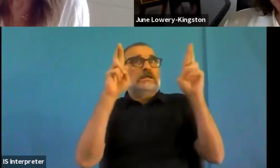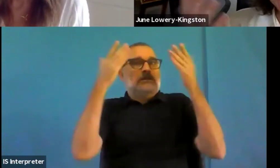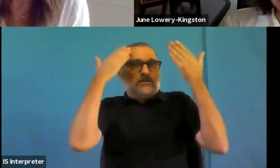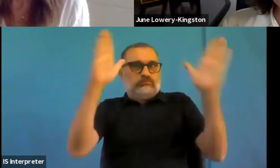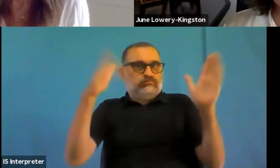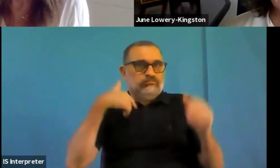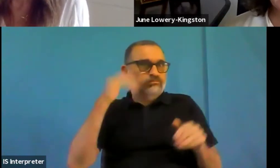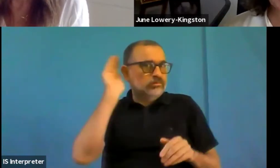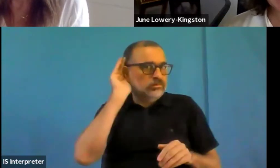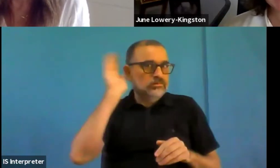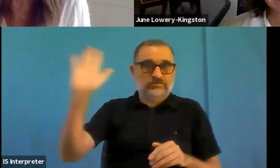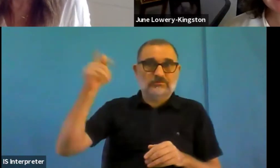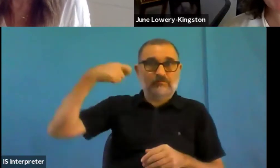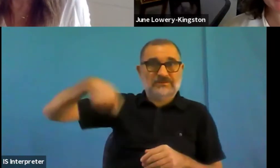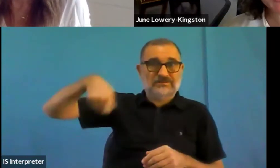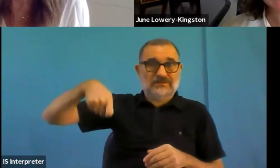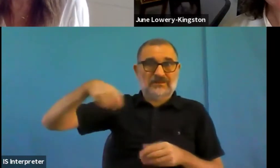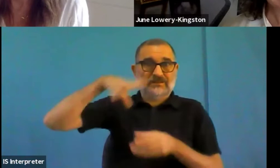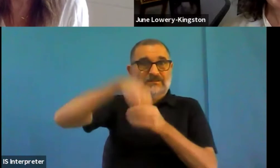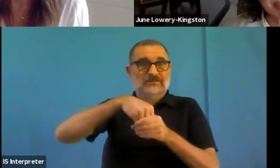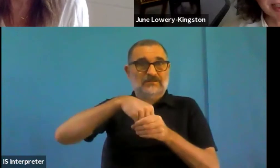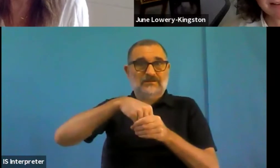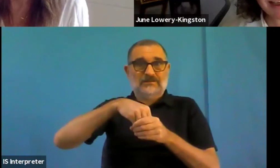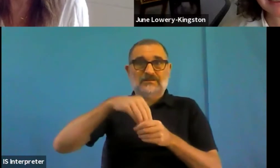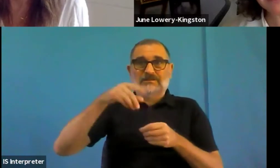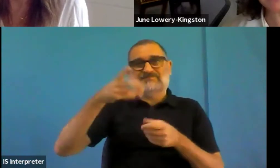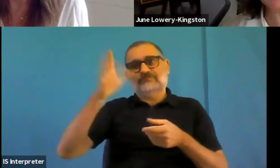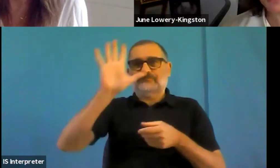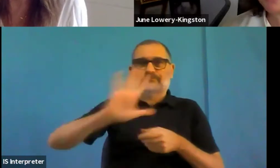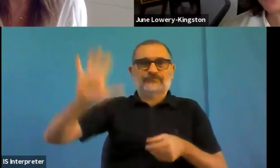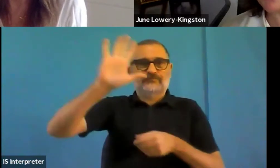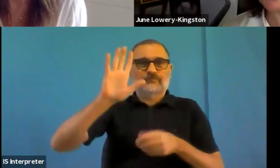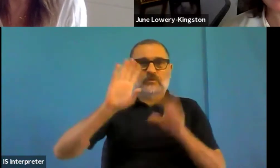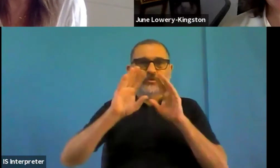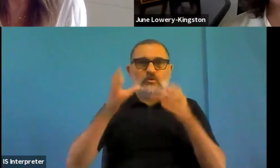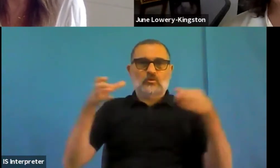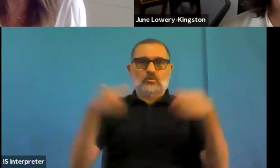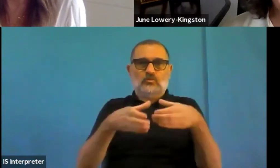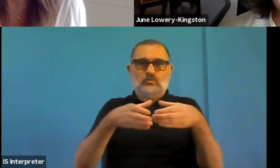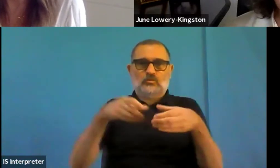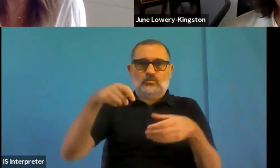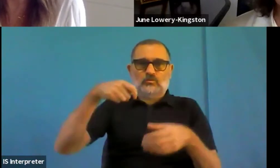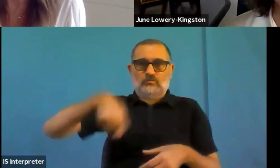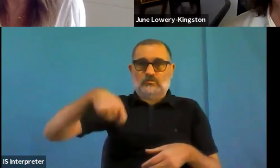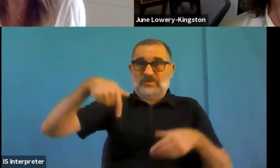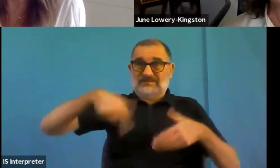I put the link in my slides because especially at the end, I found it a truly inspiring speech,